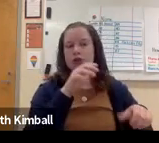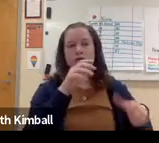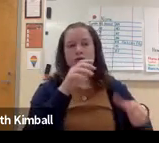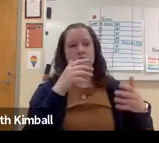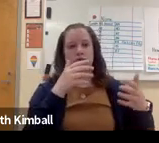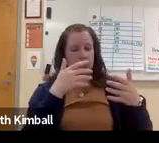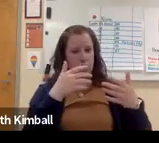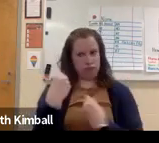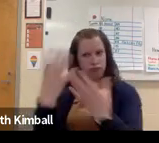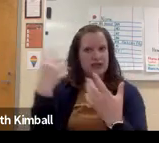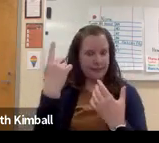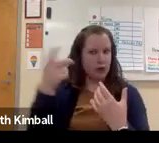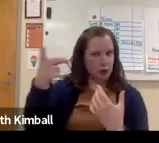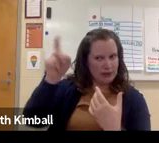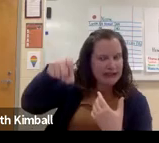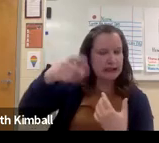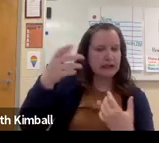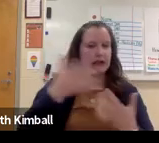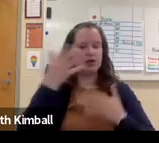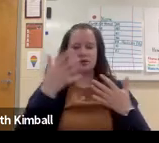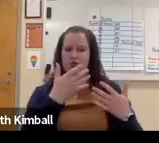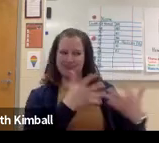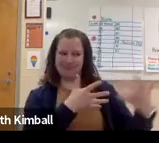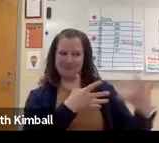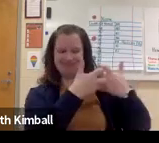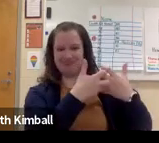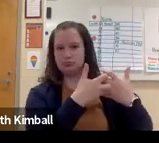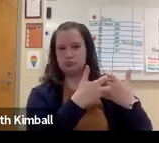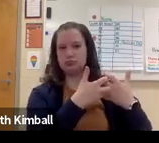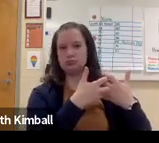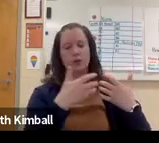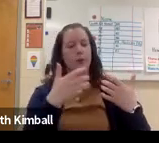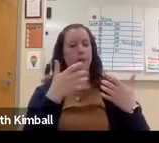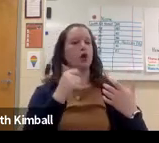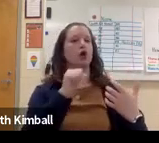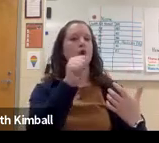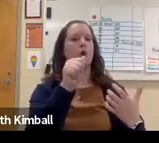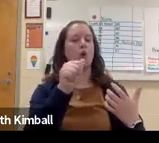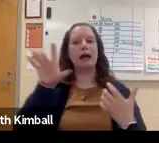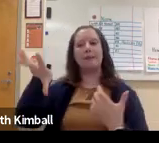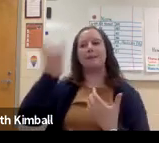to see the potential of the other students. The deaf student might be brilliant,